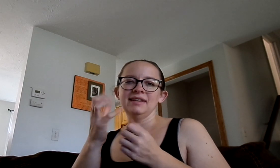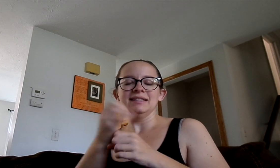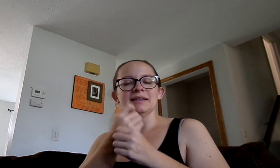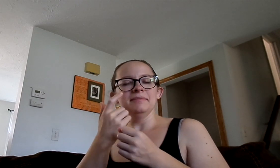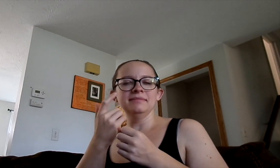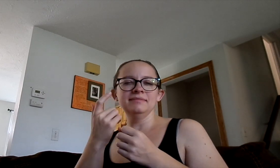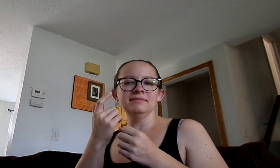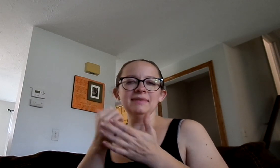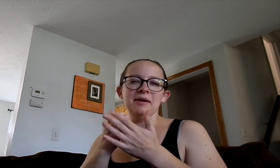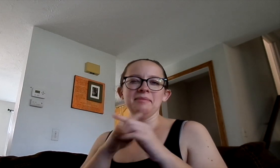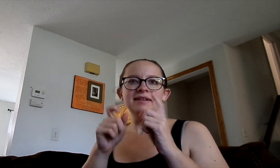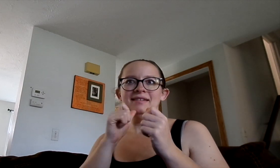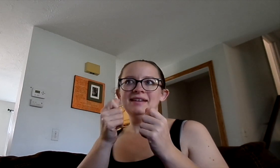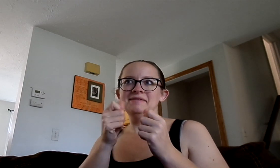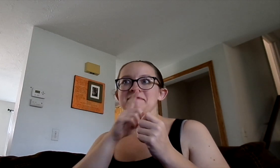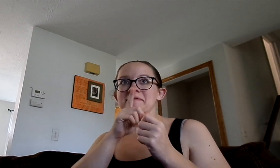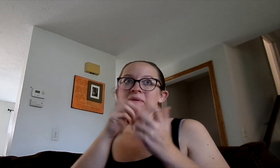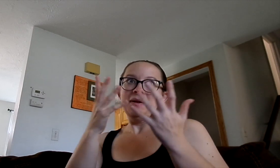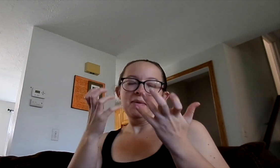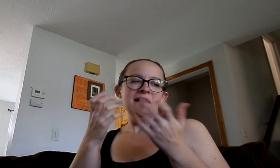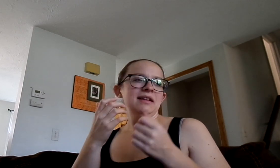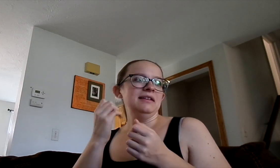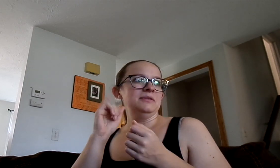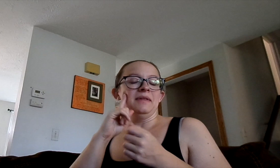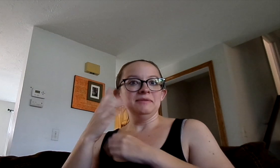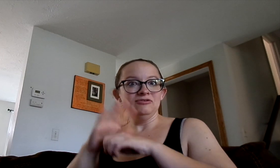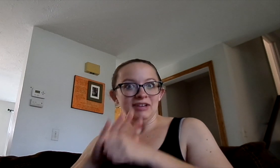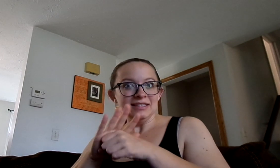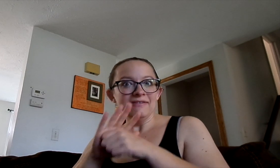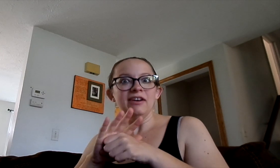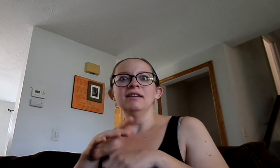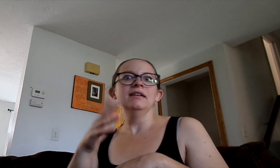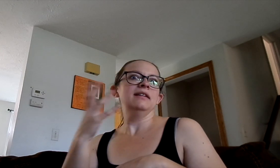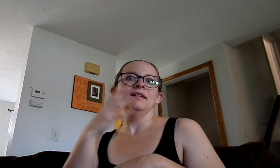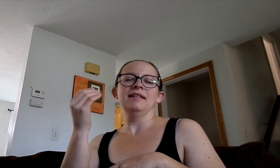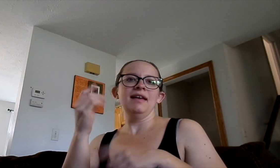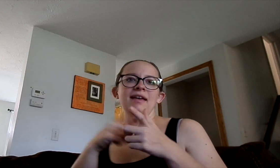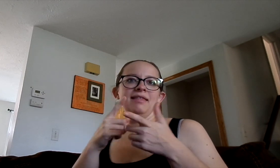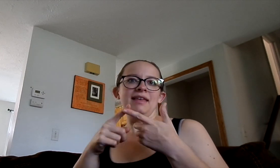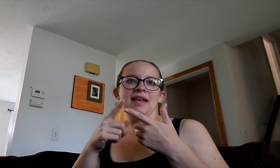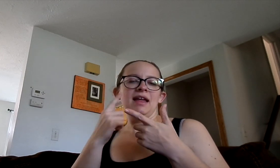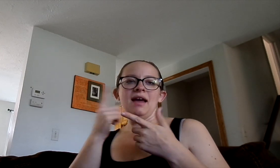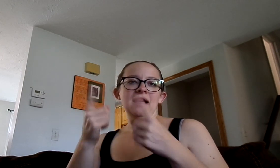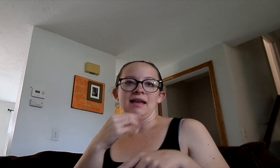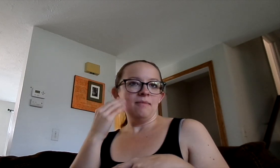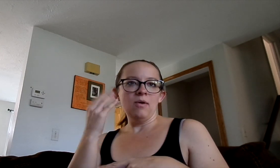I don't know. I didn't get really a lot of help I guess in the way that we wanted. So that was really stressful and then